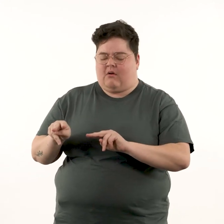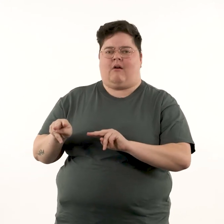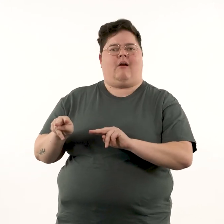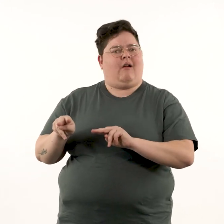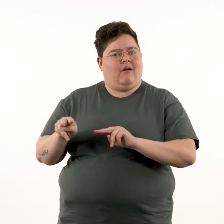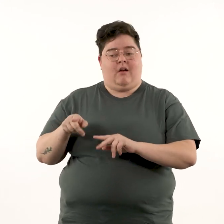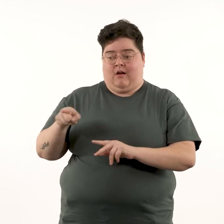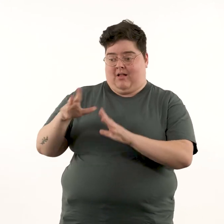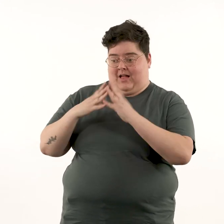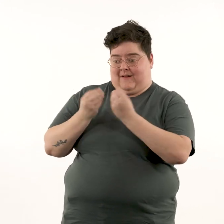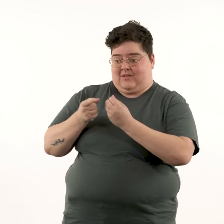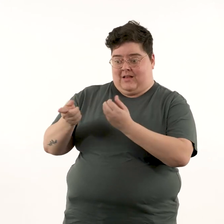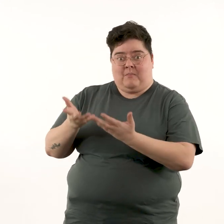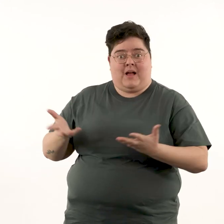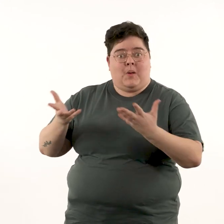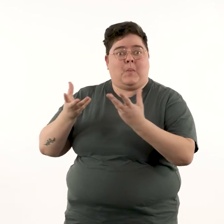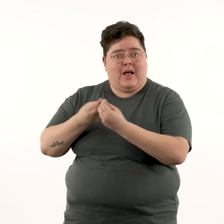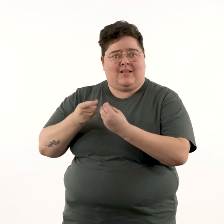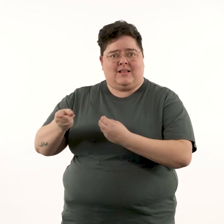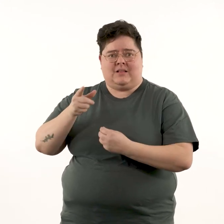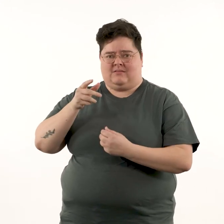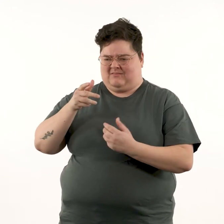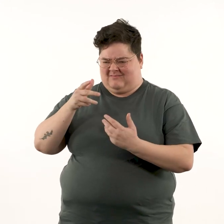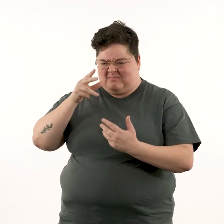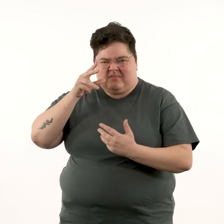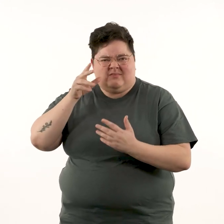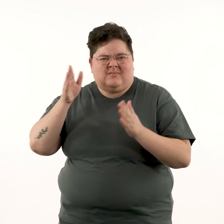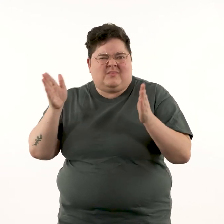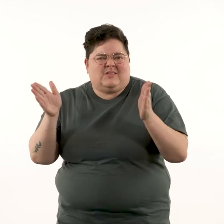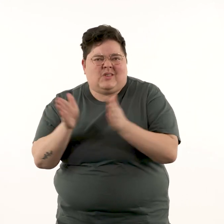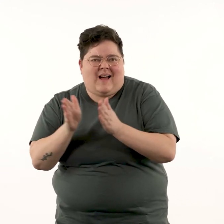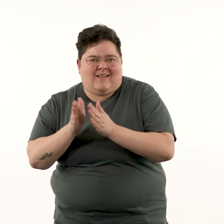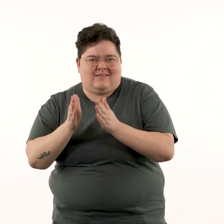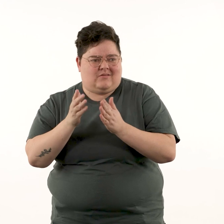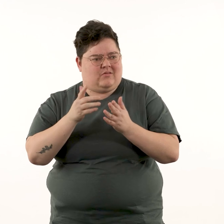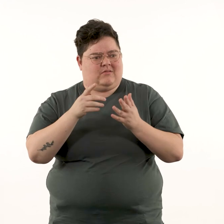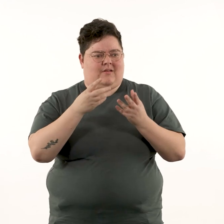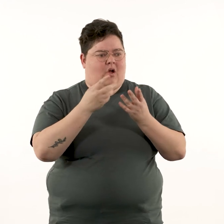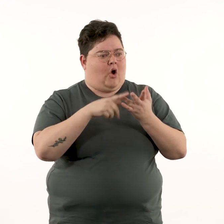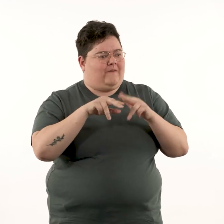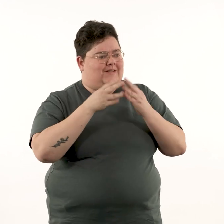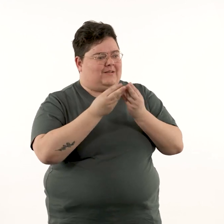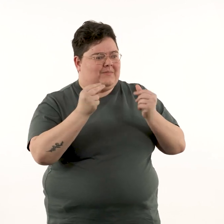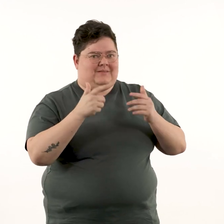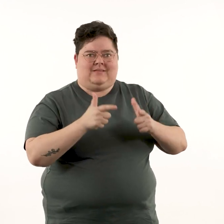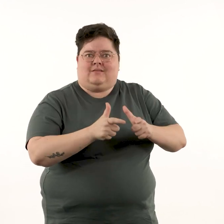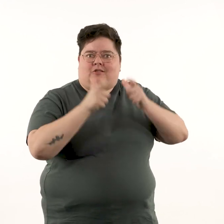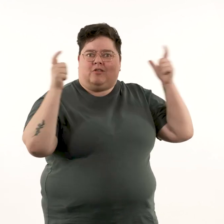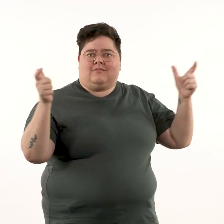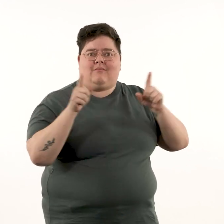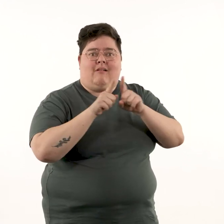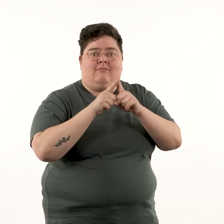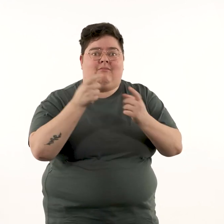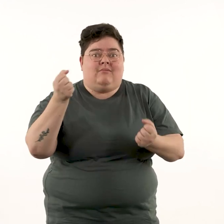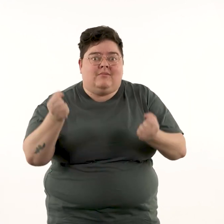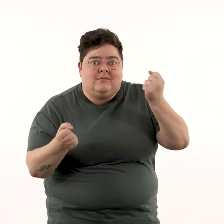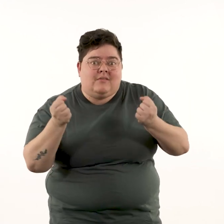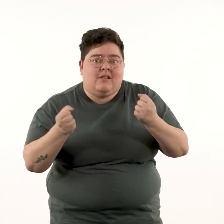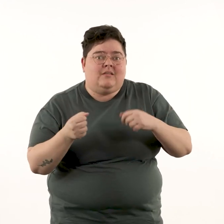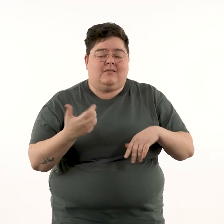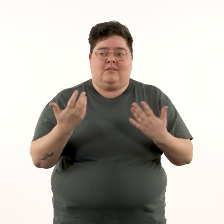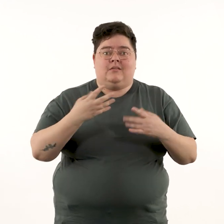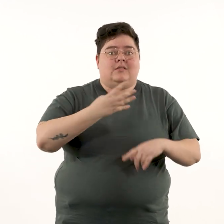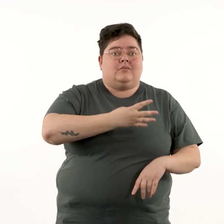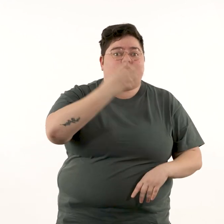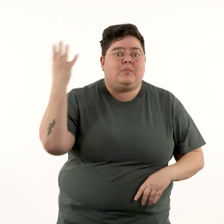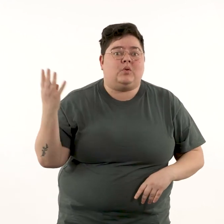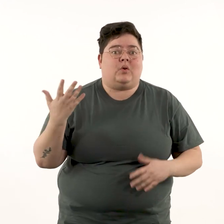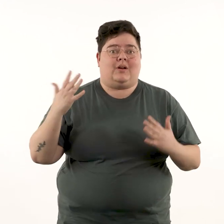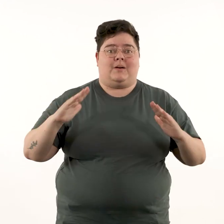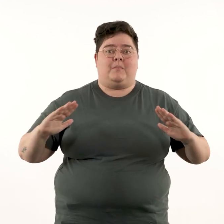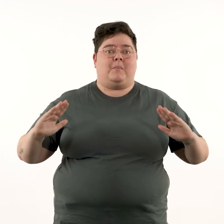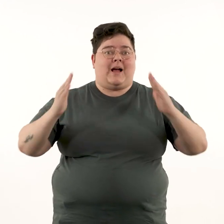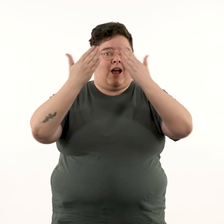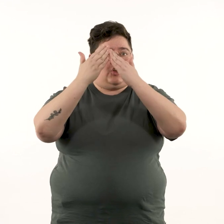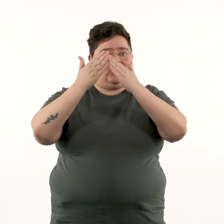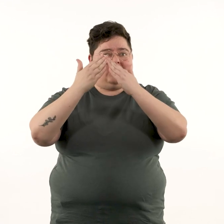‘Everything August plays with is a tiny version of something life-sized – a vehicle, a rainbow, a mountain.